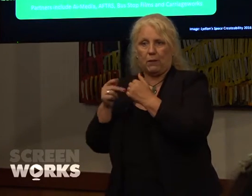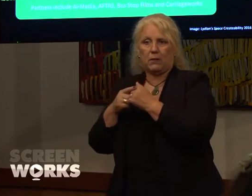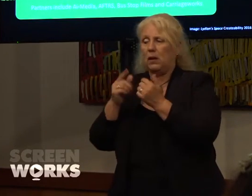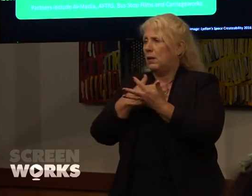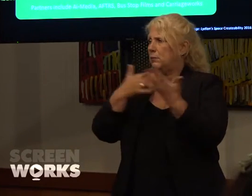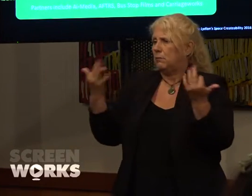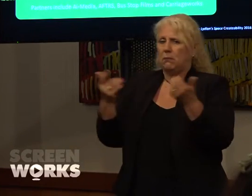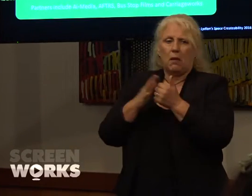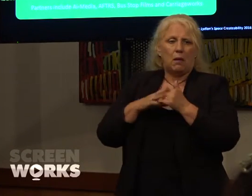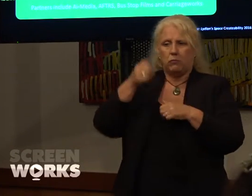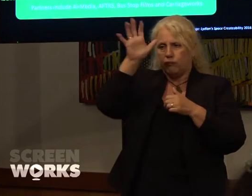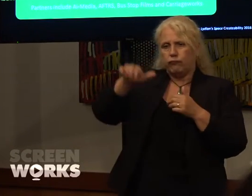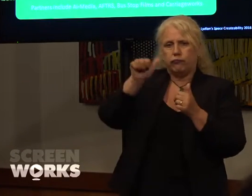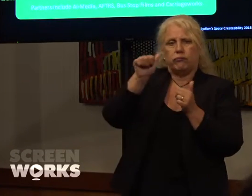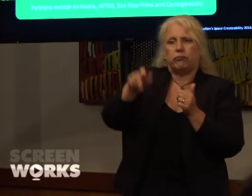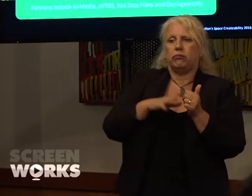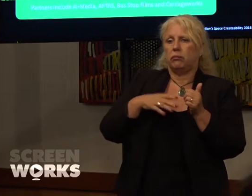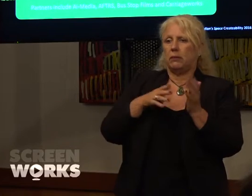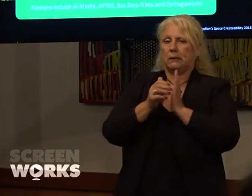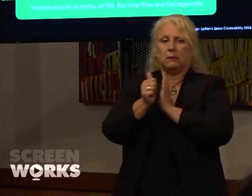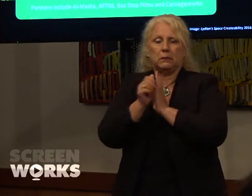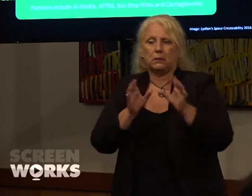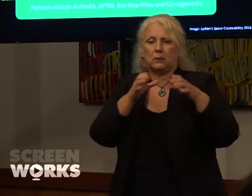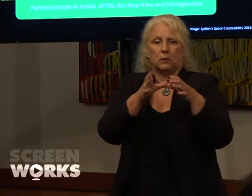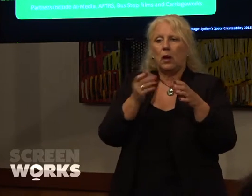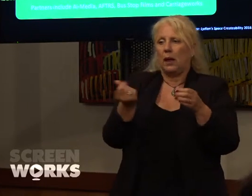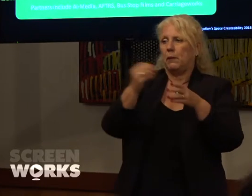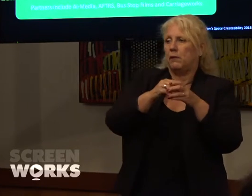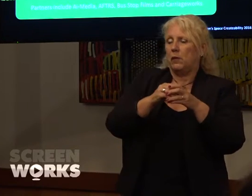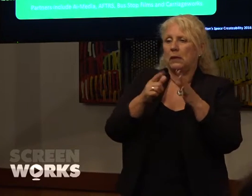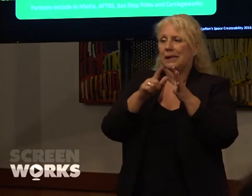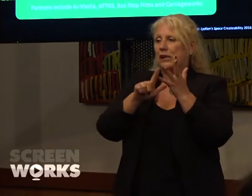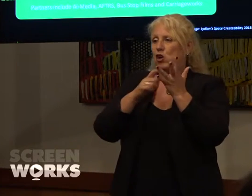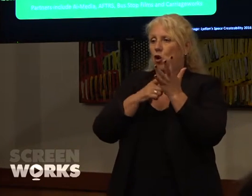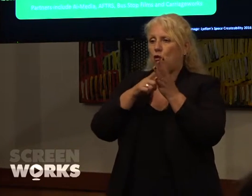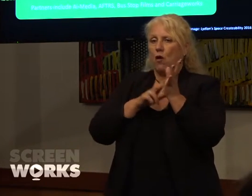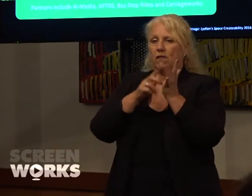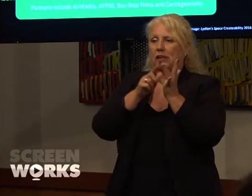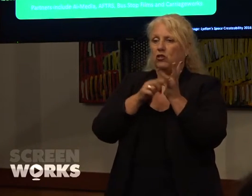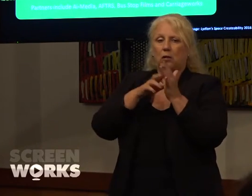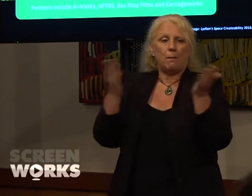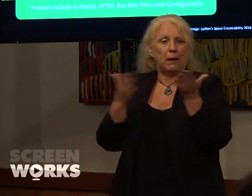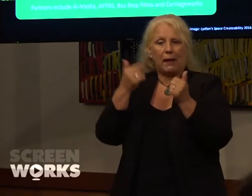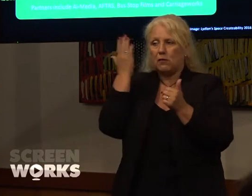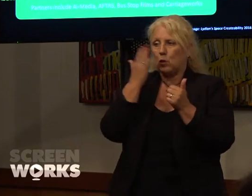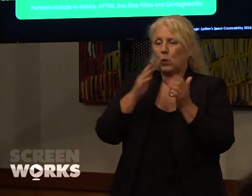profile shows on TV; the NRL Footy Show, Eurovision, Playschool, Mardi Gras.